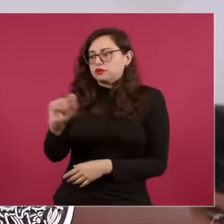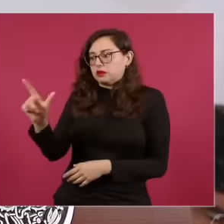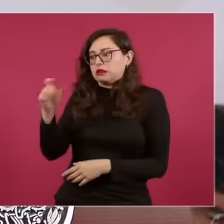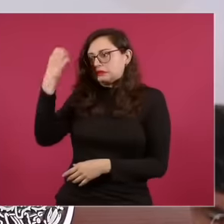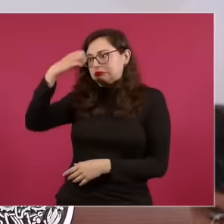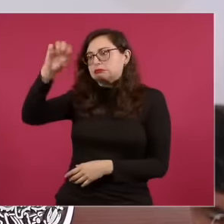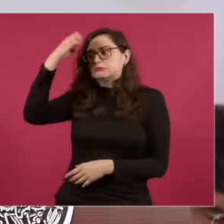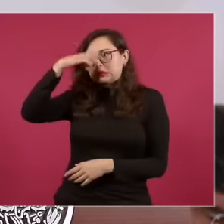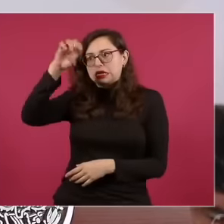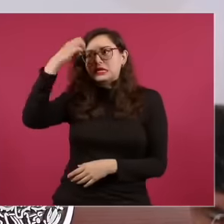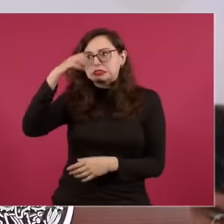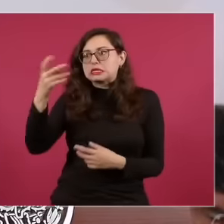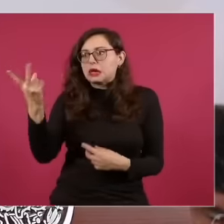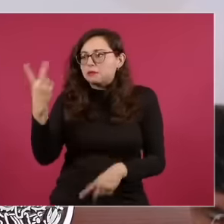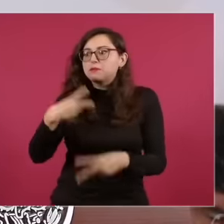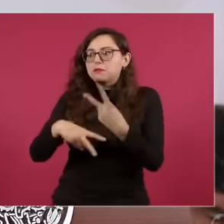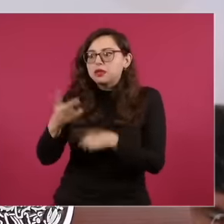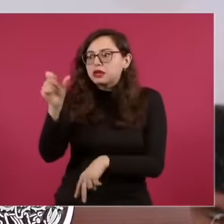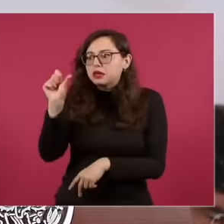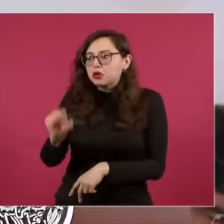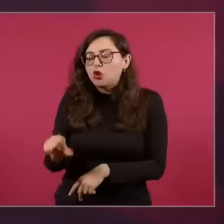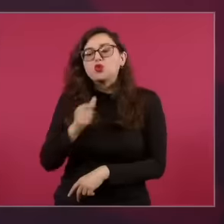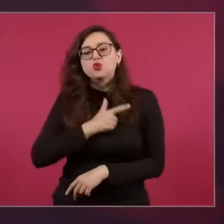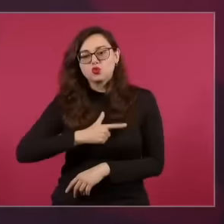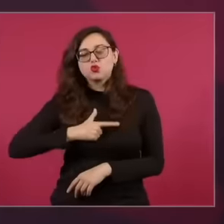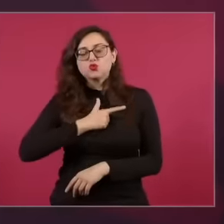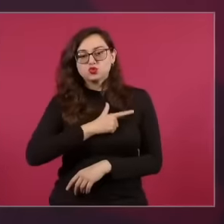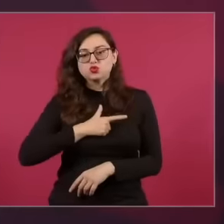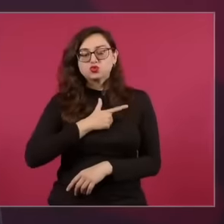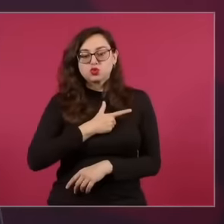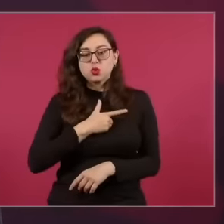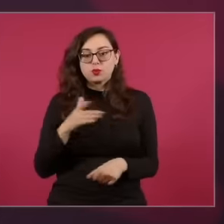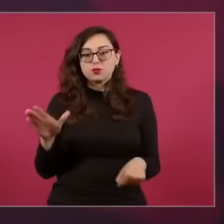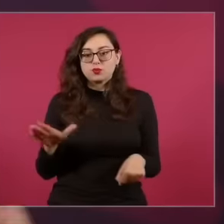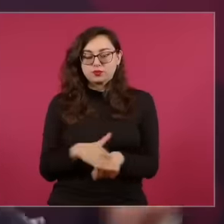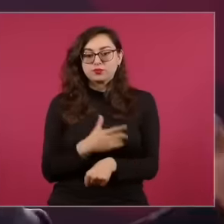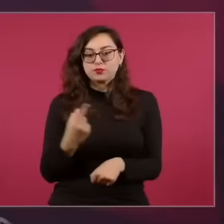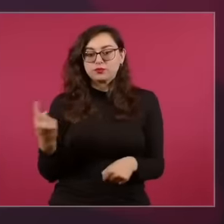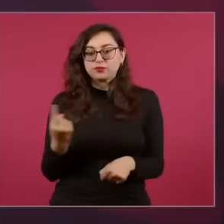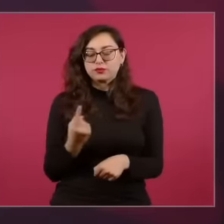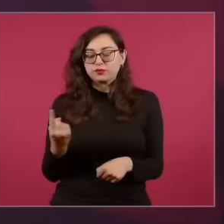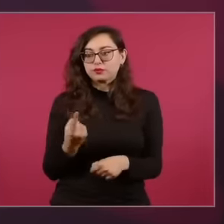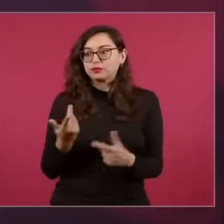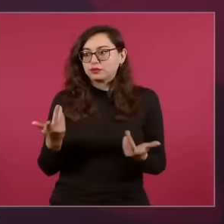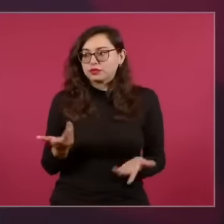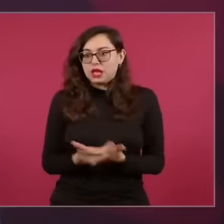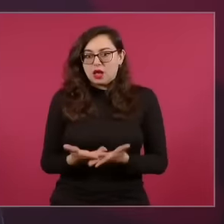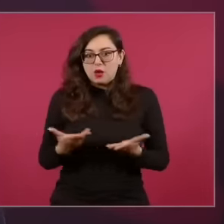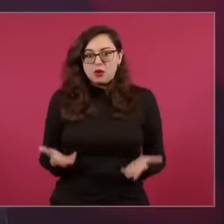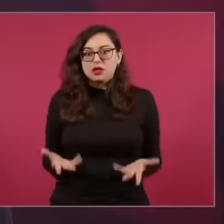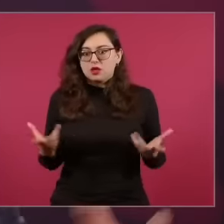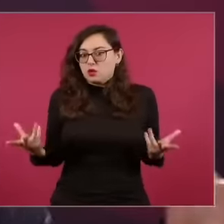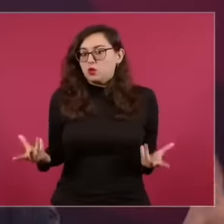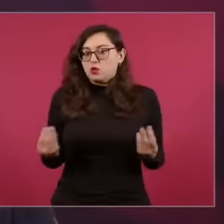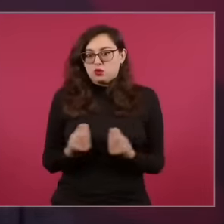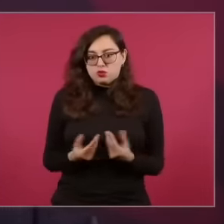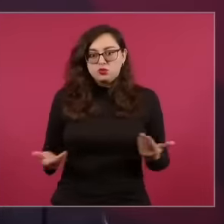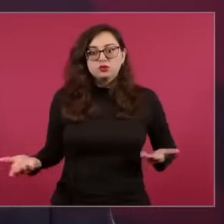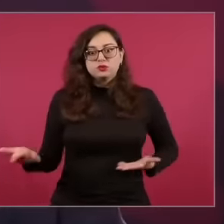a couple because in some way they too have ended up immersed in the digitalization of